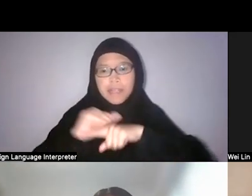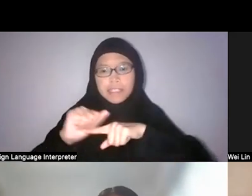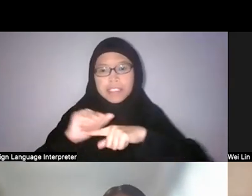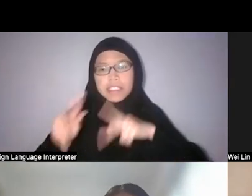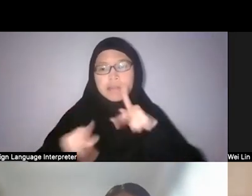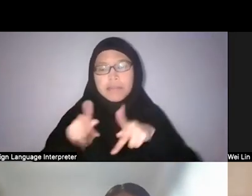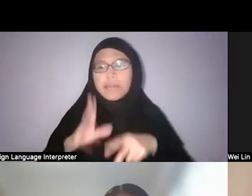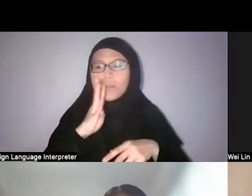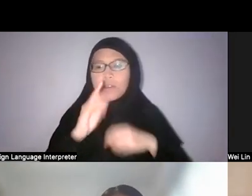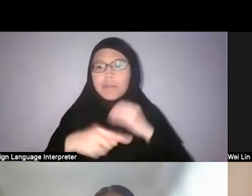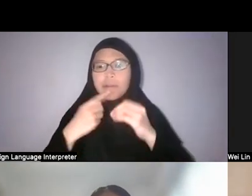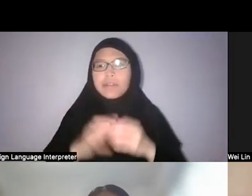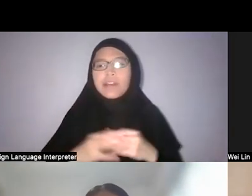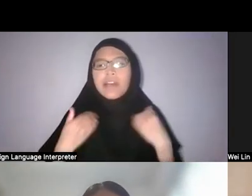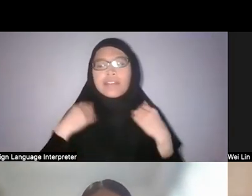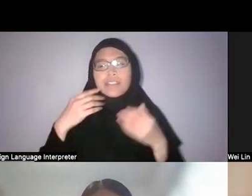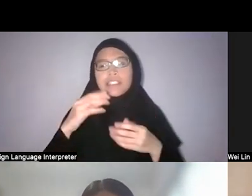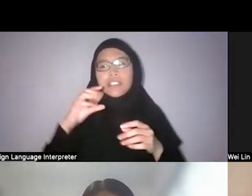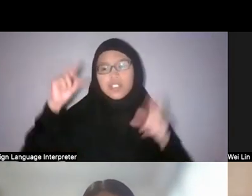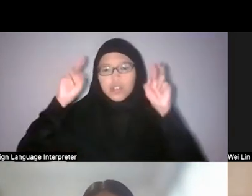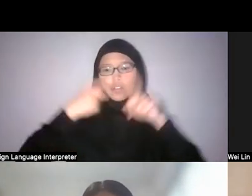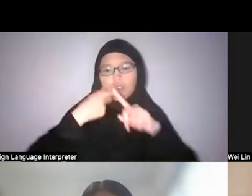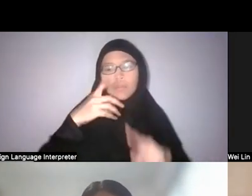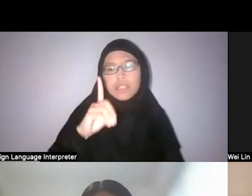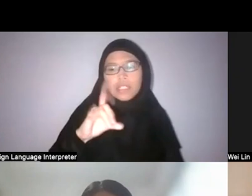There’s this quote from Diana Rahim who was actually presenting last week